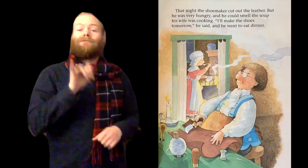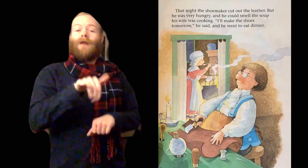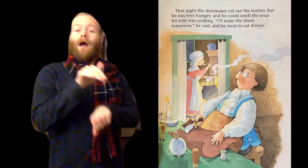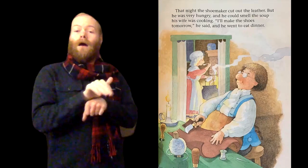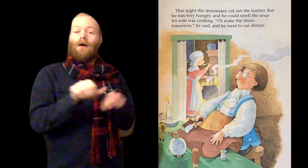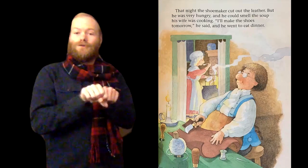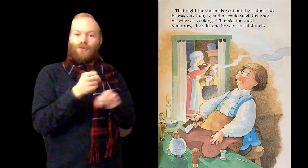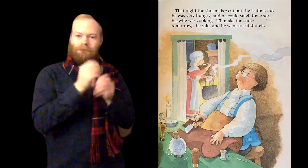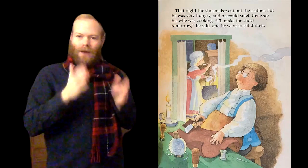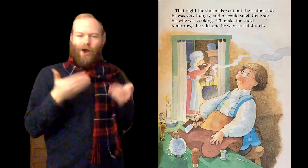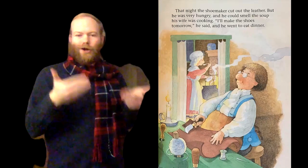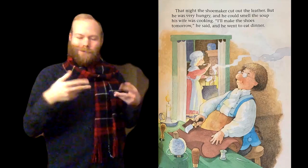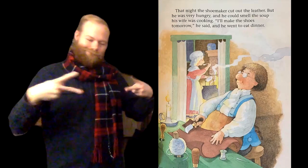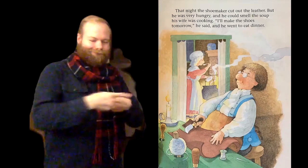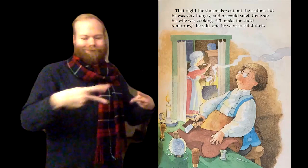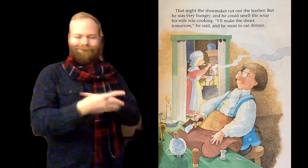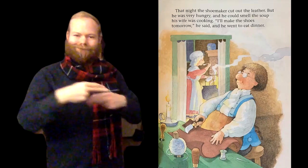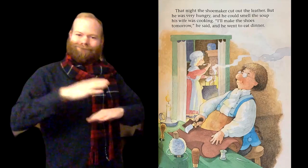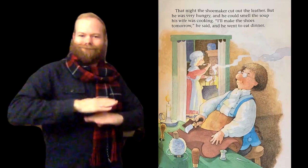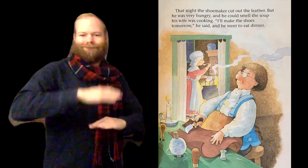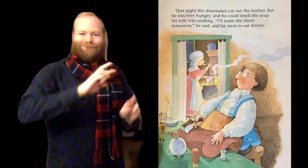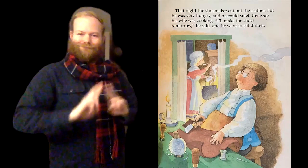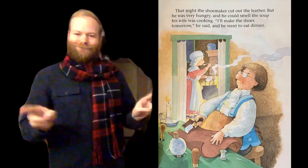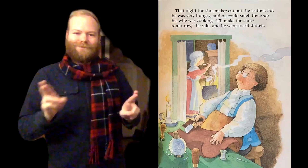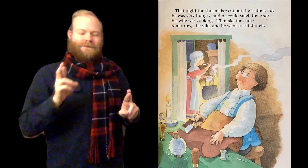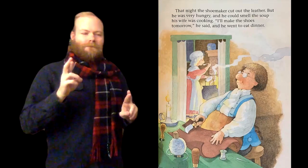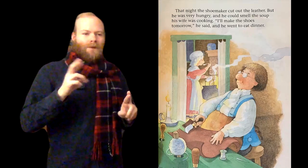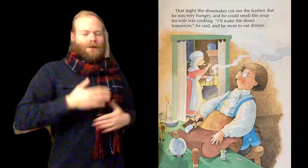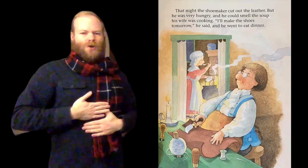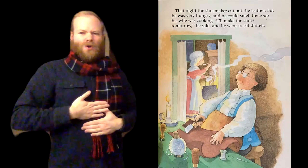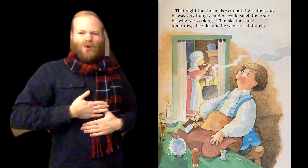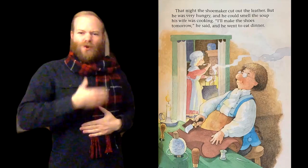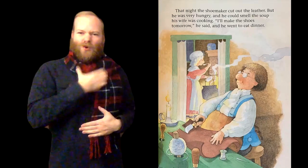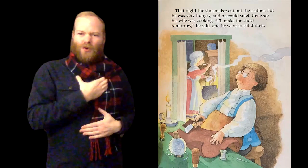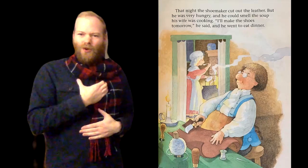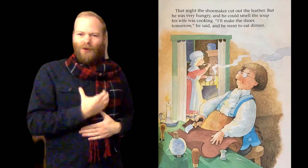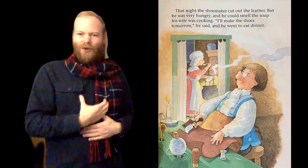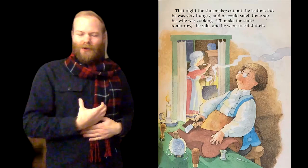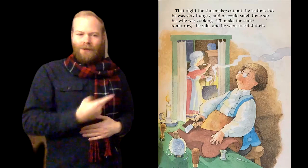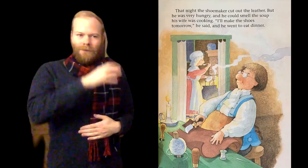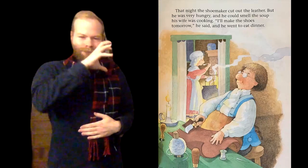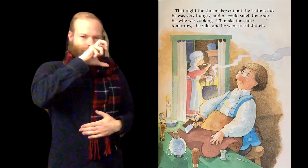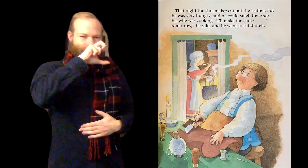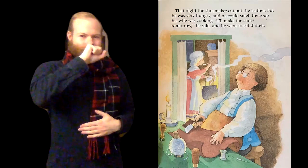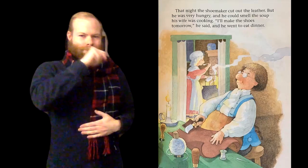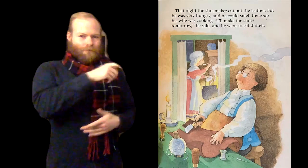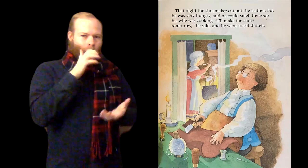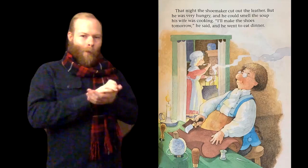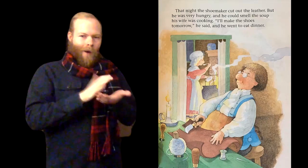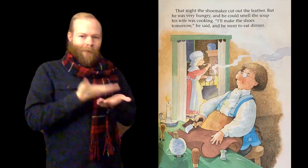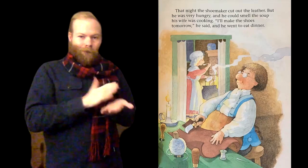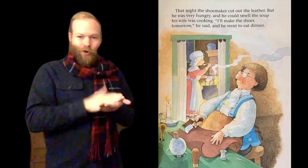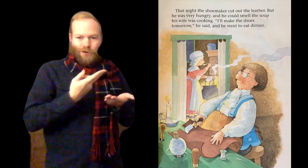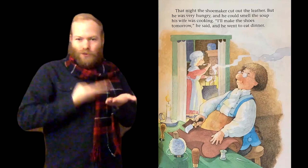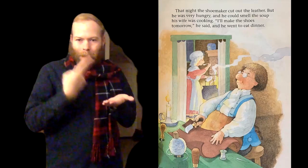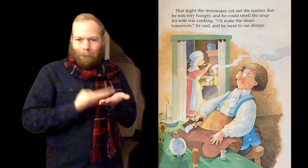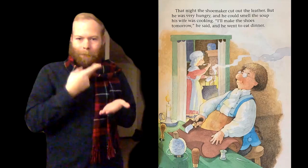That night the shoemaker cut out the leather. But he was very hungry, and he could smell the soup his wife was cooking.